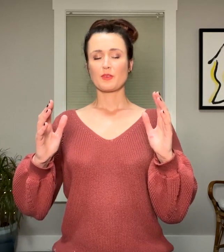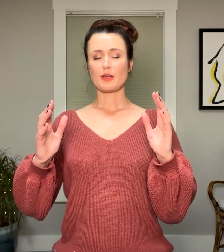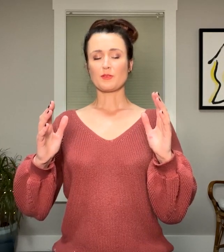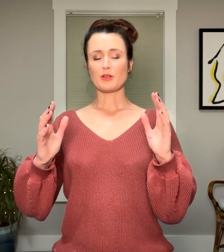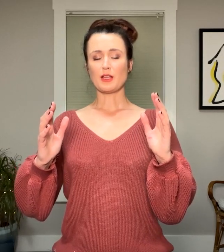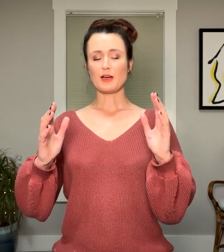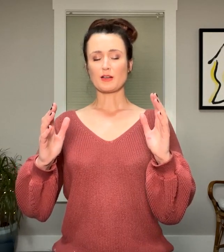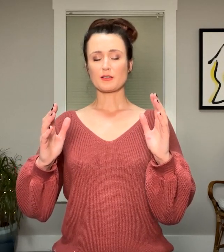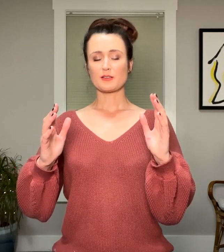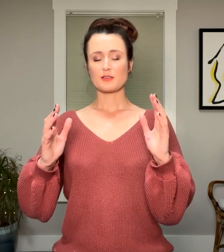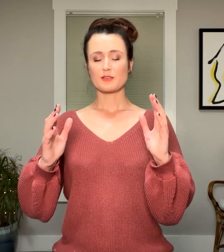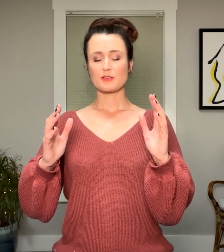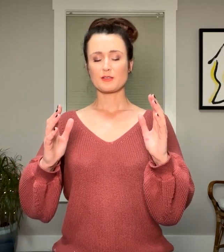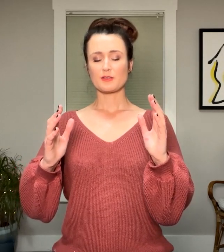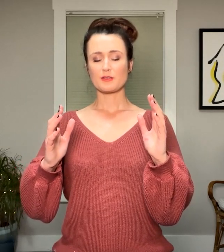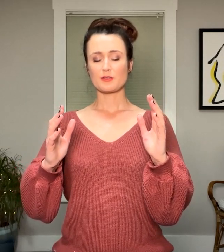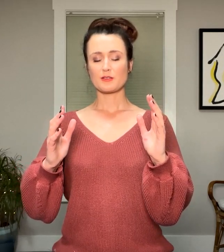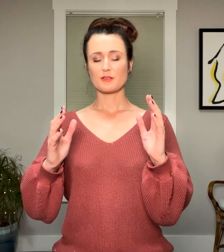and relax